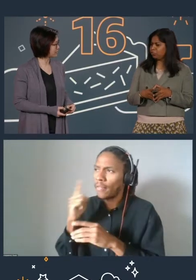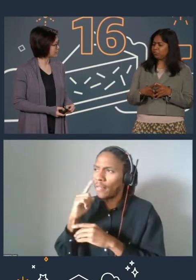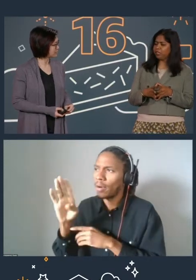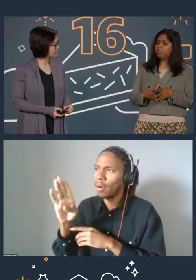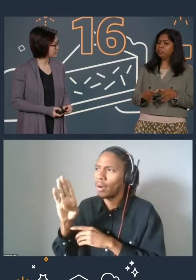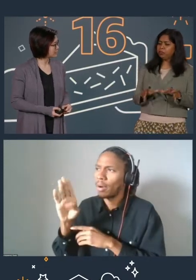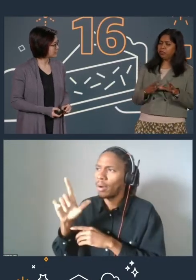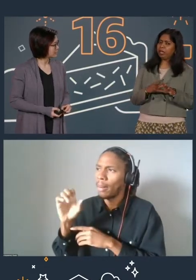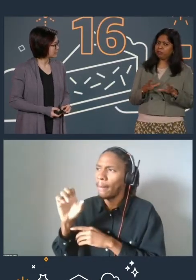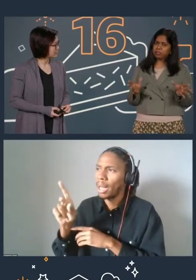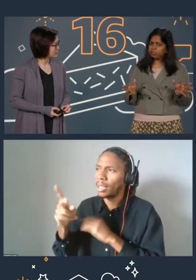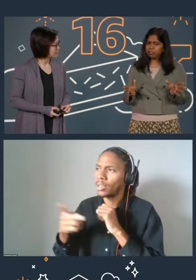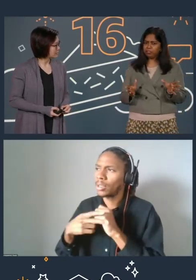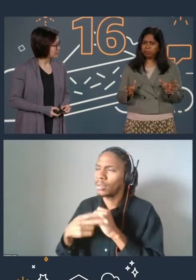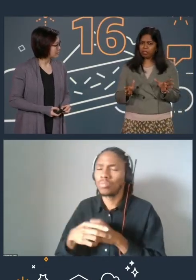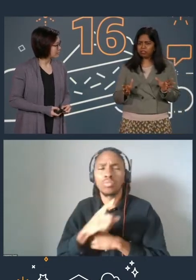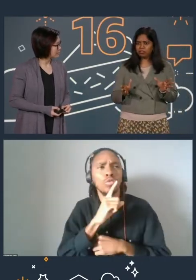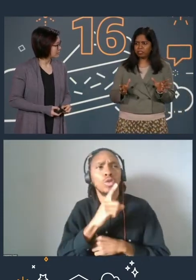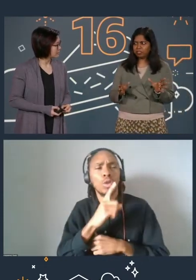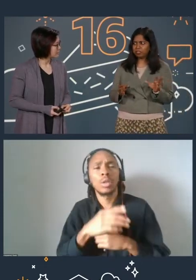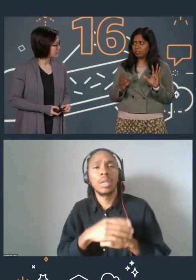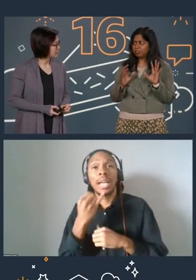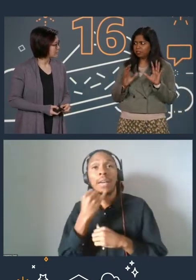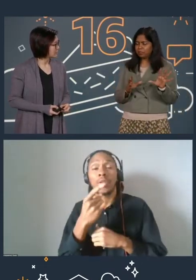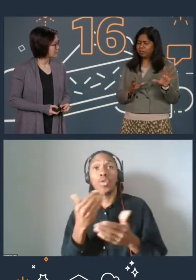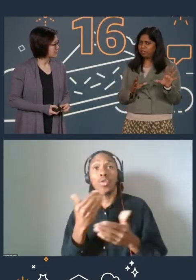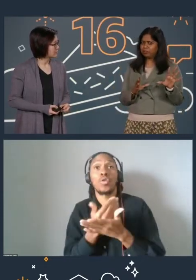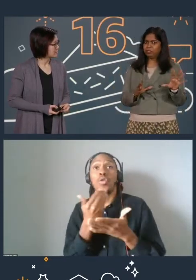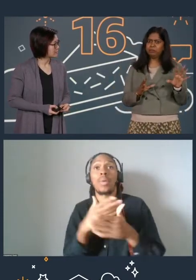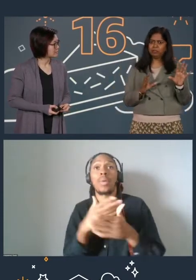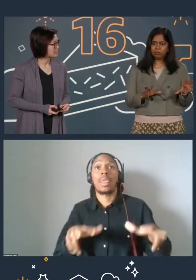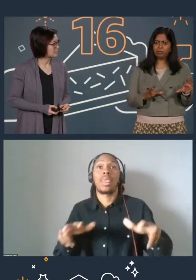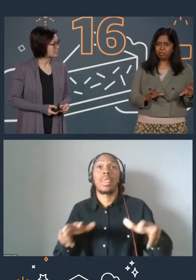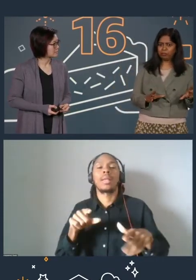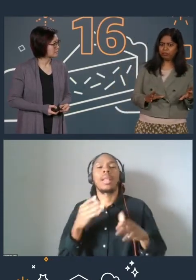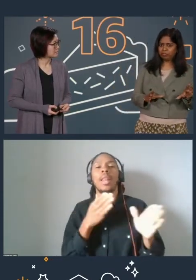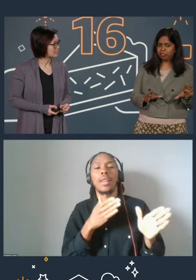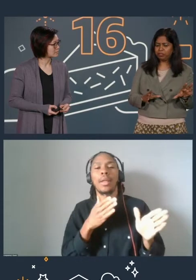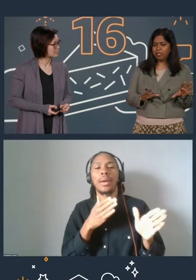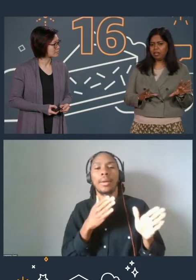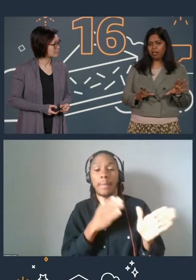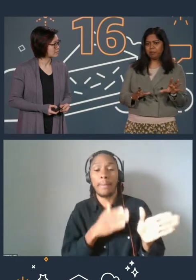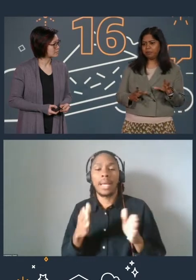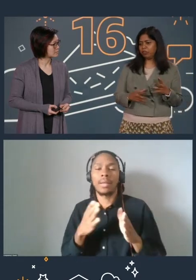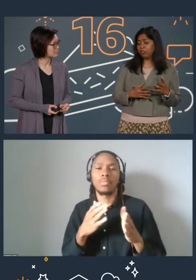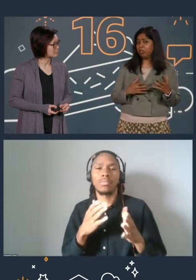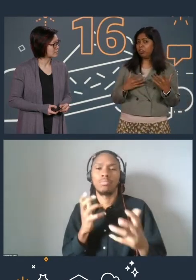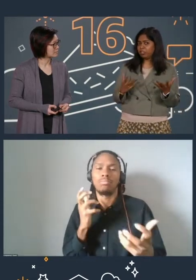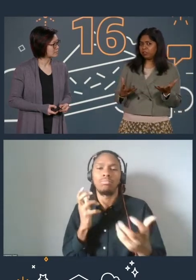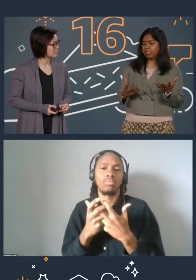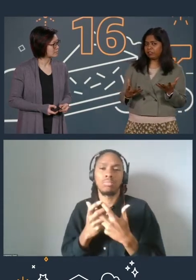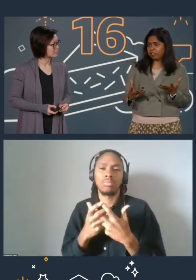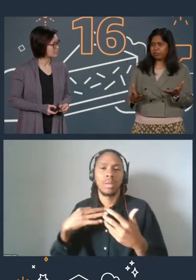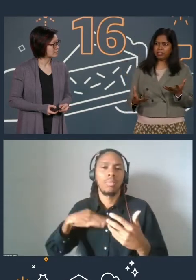Sure, so if you're absolutely new to block storage, this learning plan is gonna be super helpful for you. There are lots of dive deep sessions